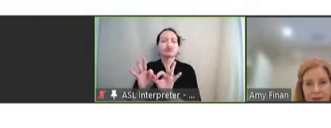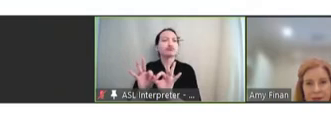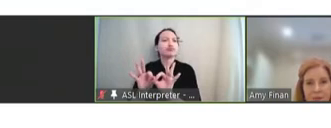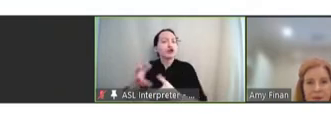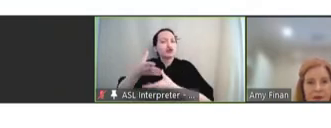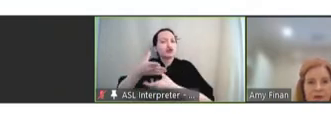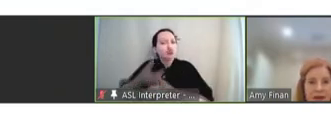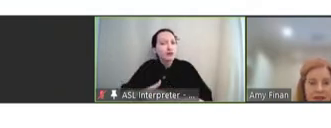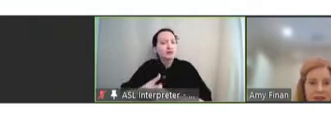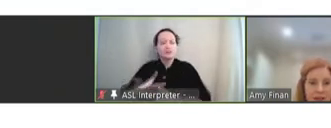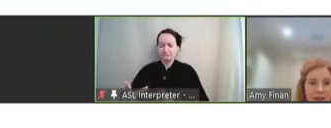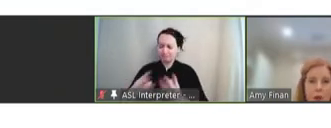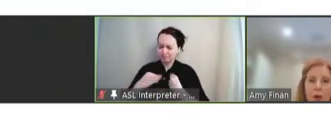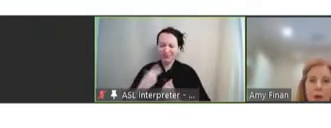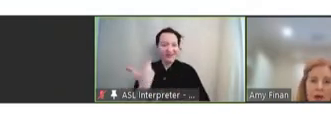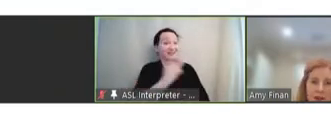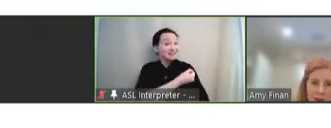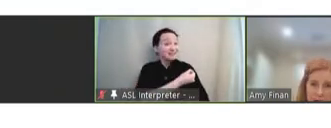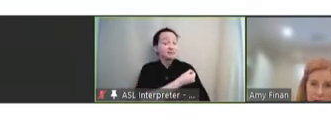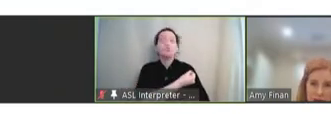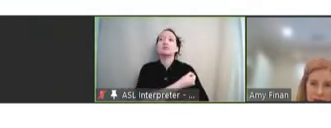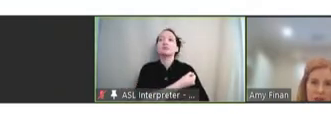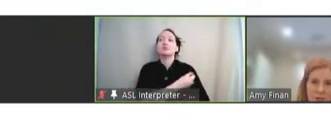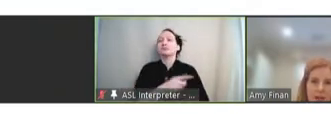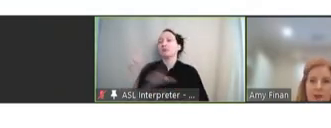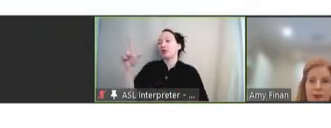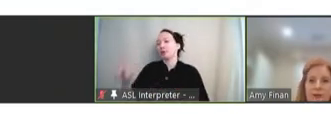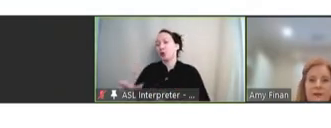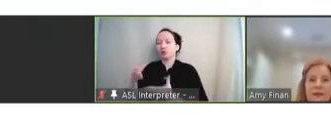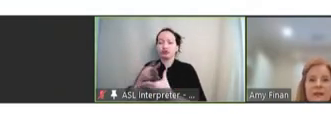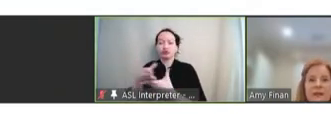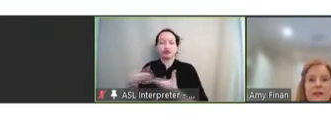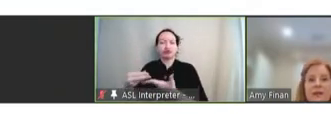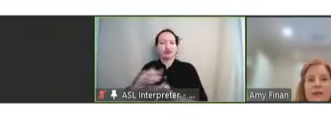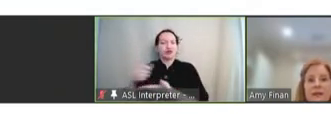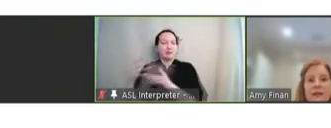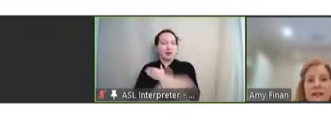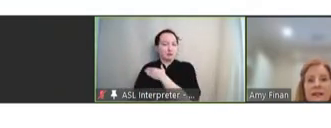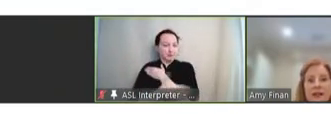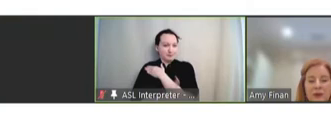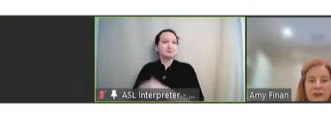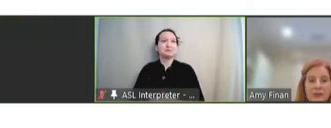and acceptance of vaccines within low and middle-income countries. Next slide, please.